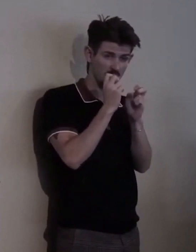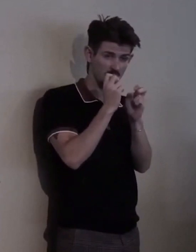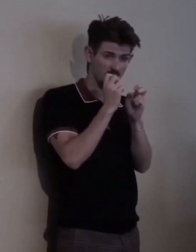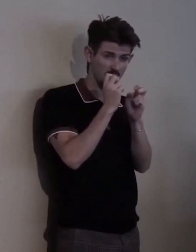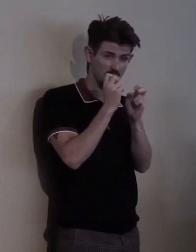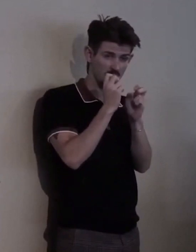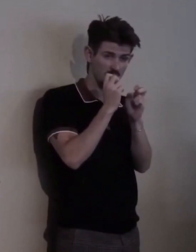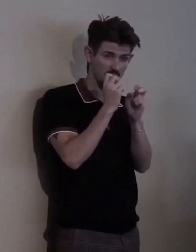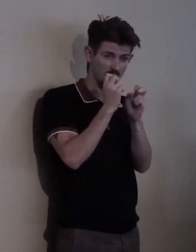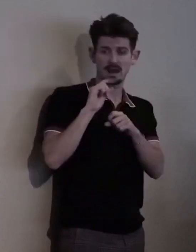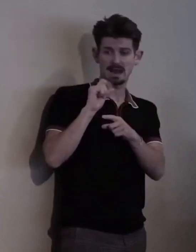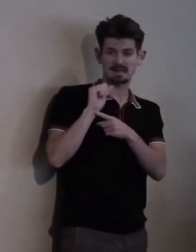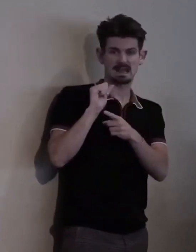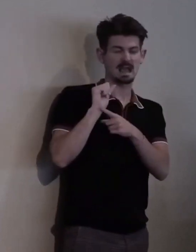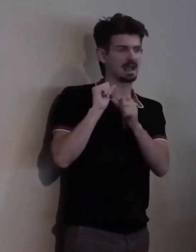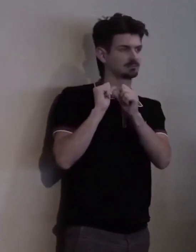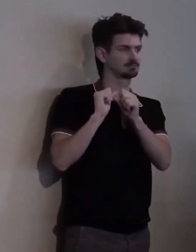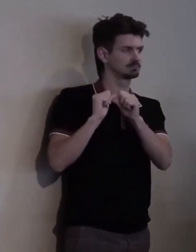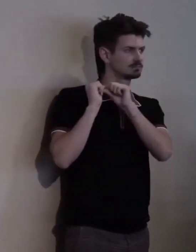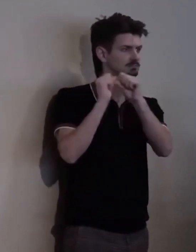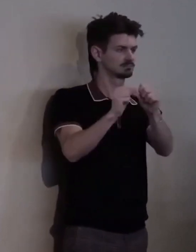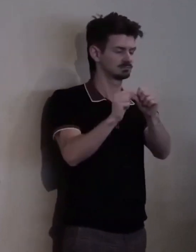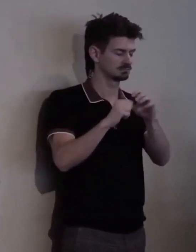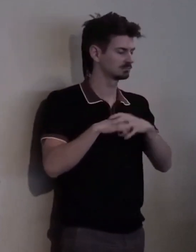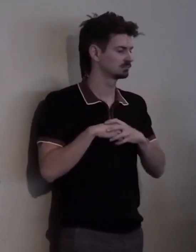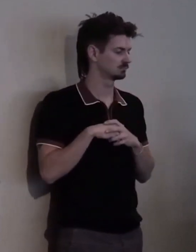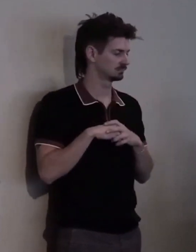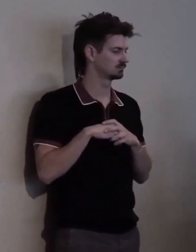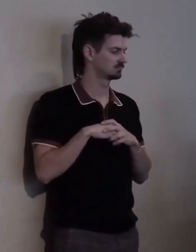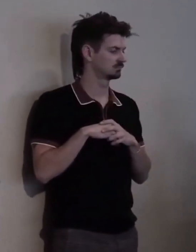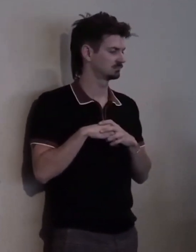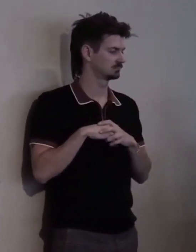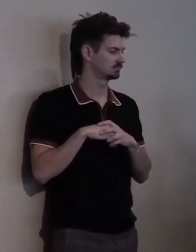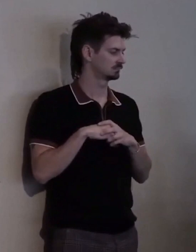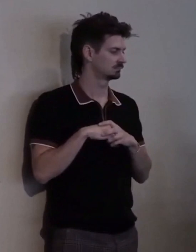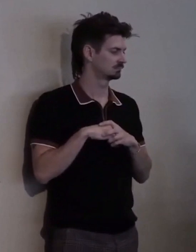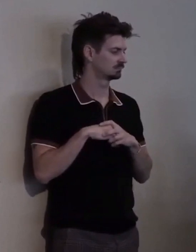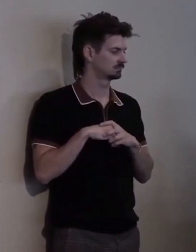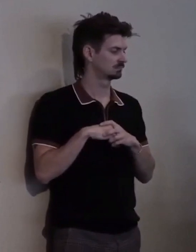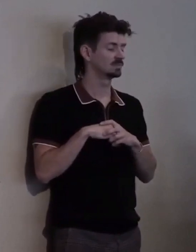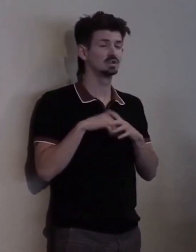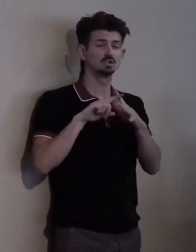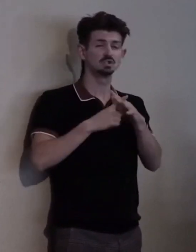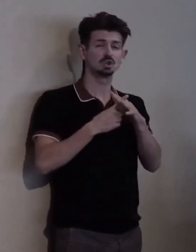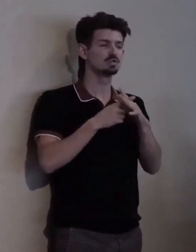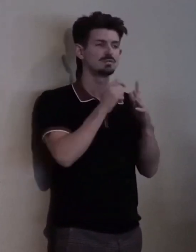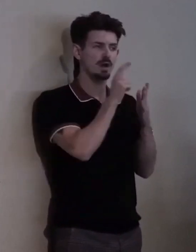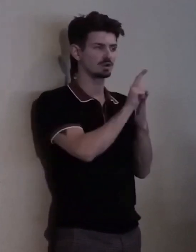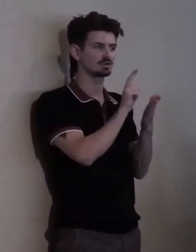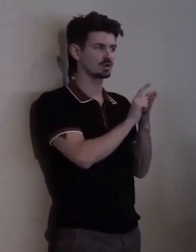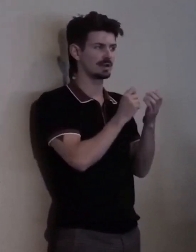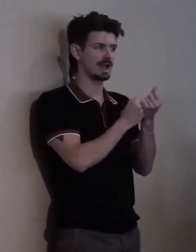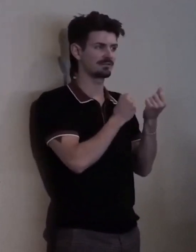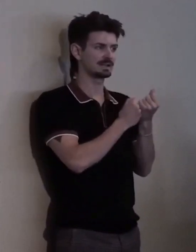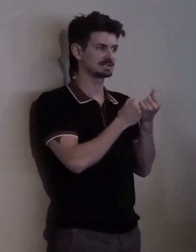Kristen then started to do non-attorney advocacy work for CCDC